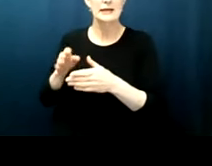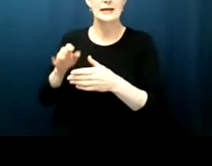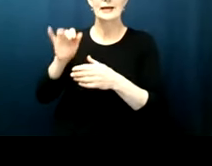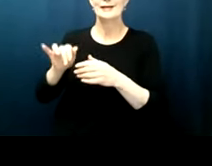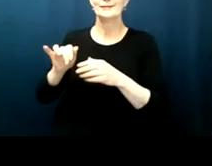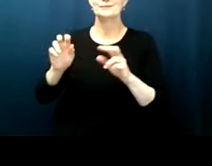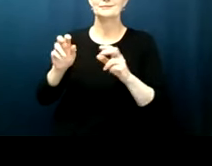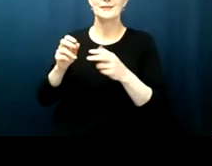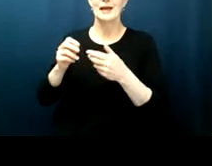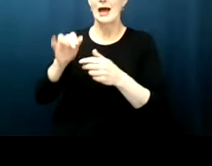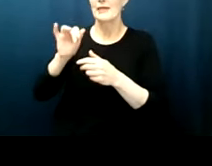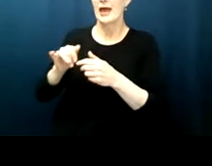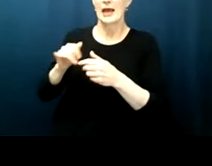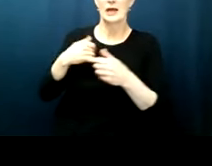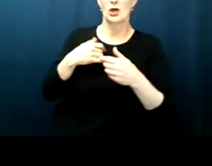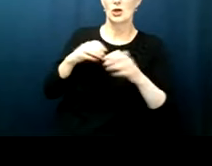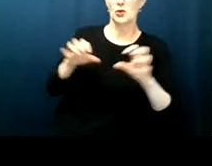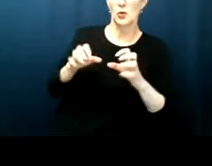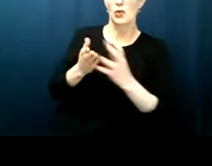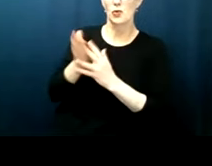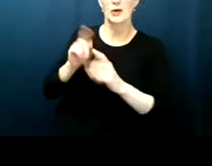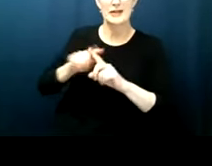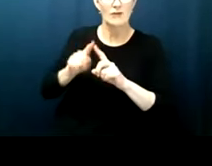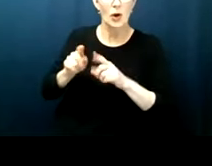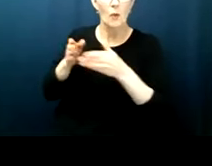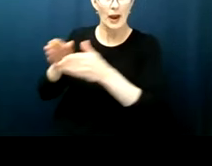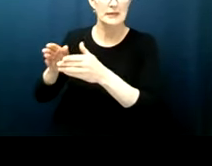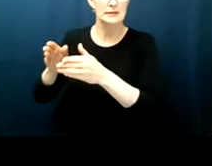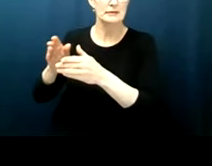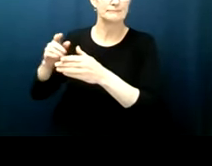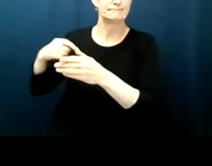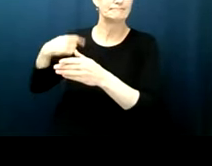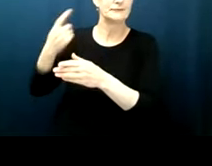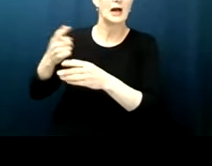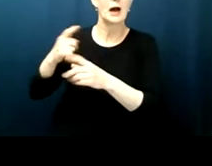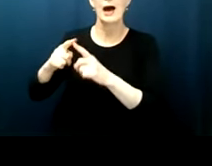at different moments in u.s history but it has never not been here people have fought